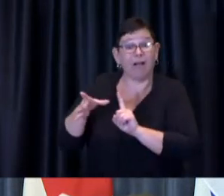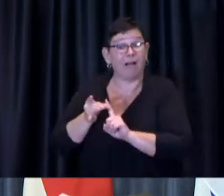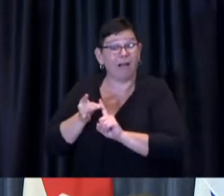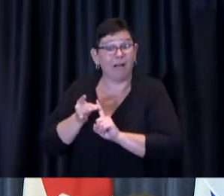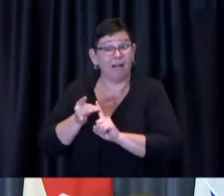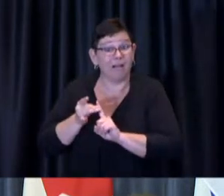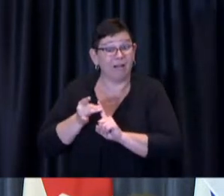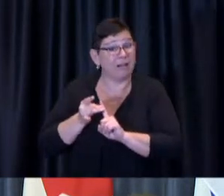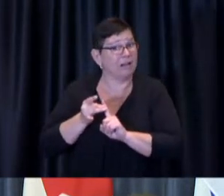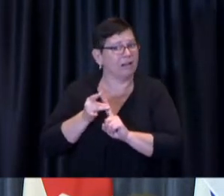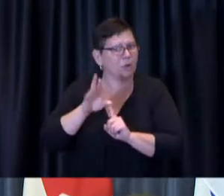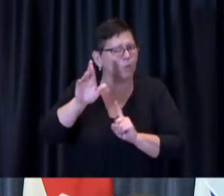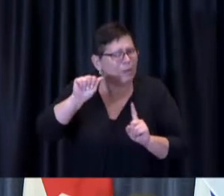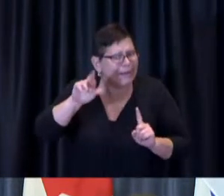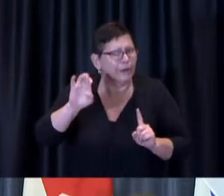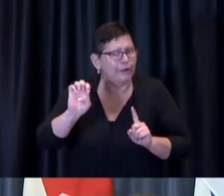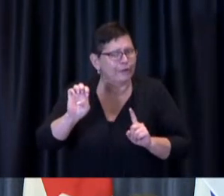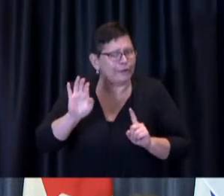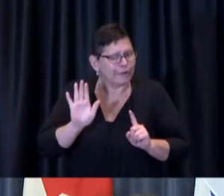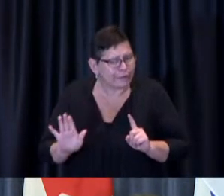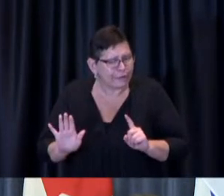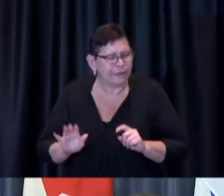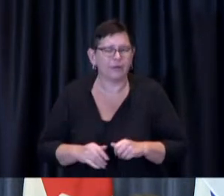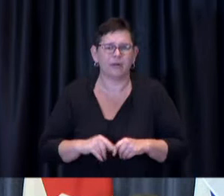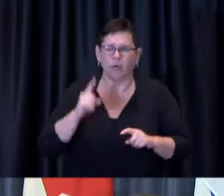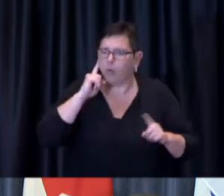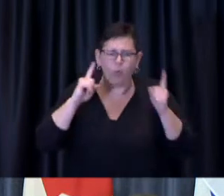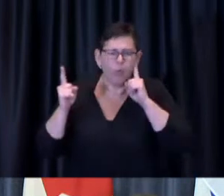We hear about them a lot because they are unusual.